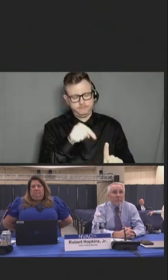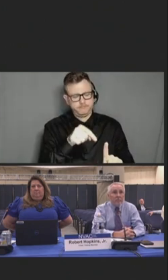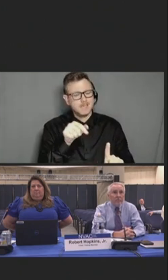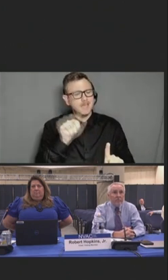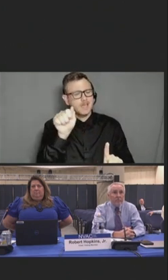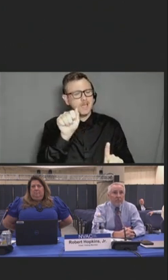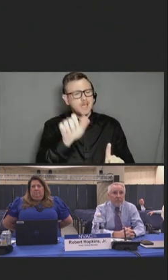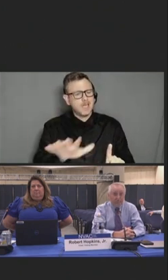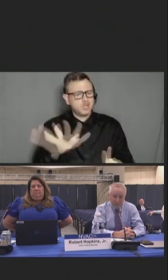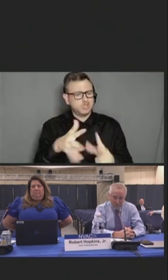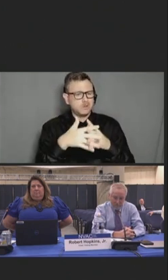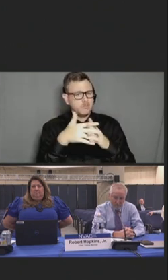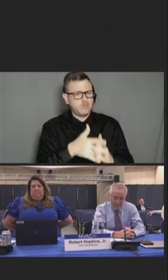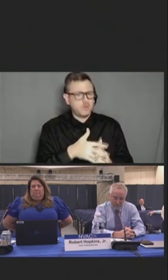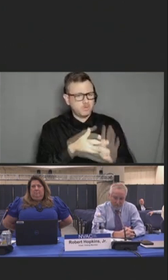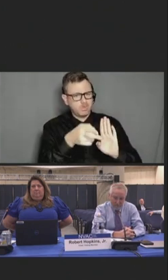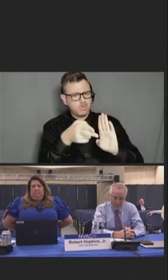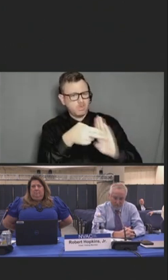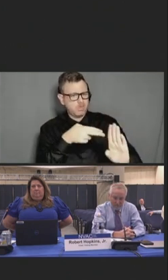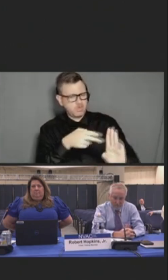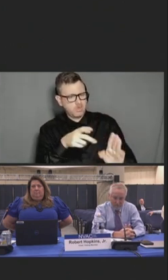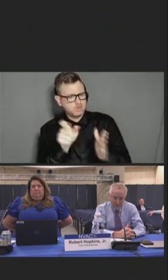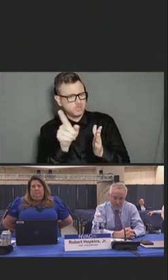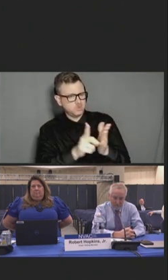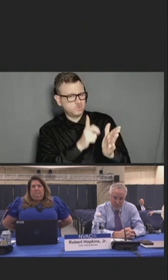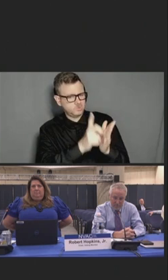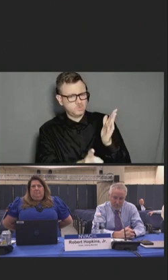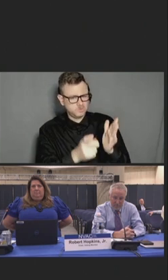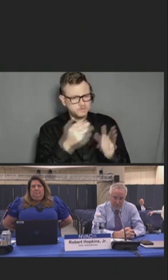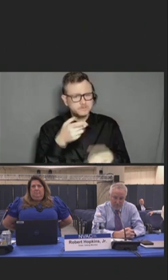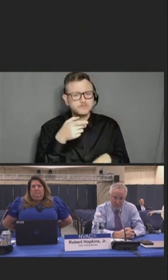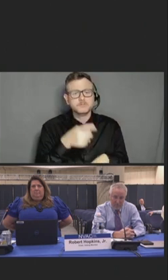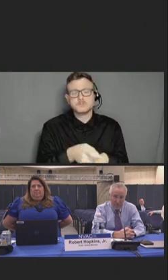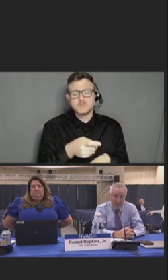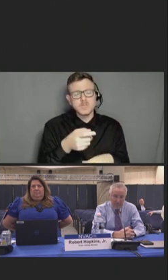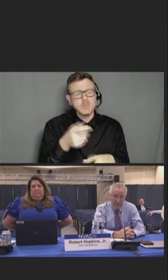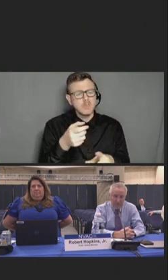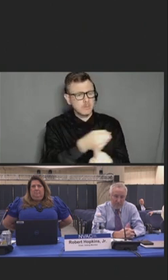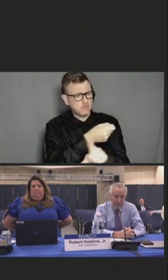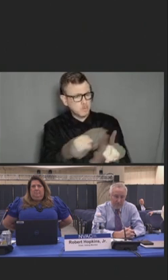For example, at a pharmacy in the United States, an Asian woman was attacked when a customer